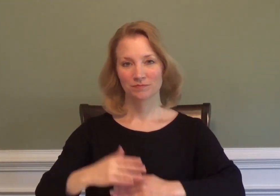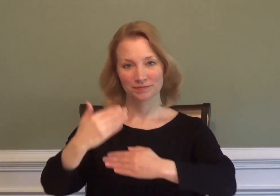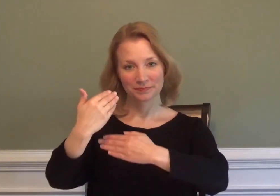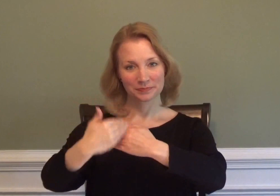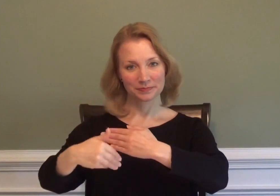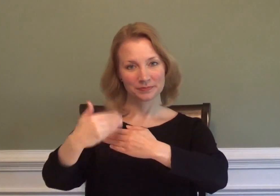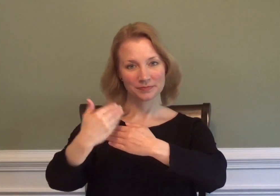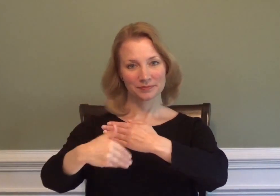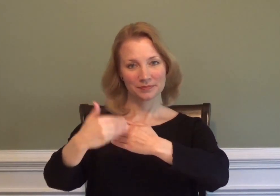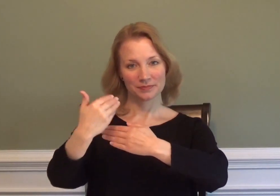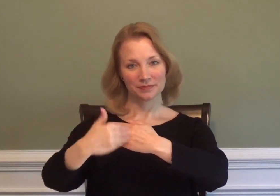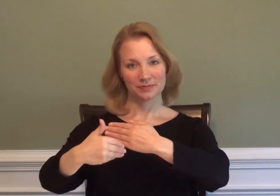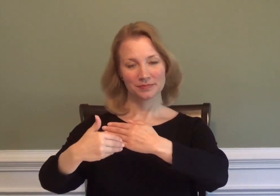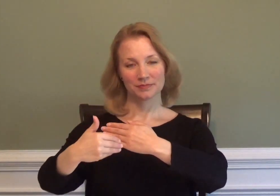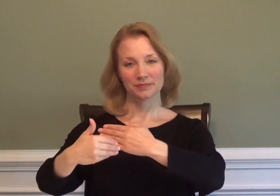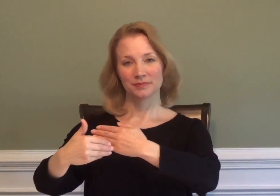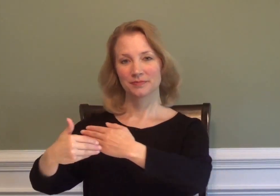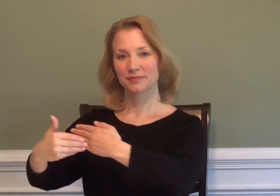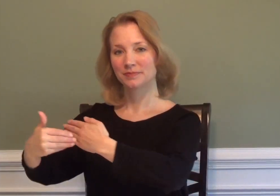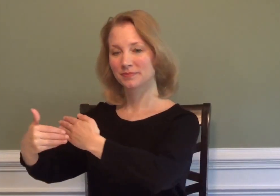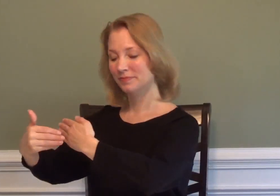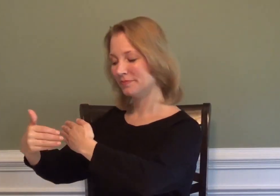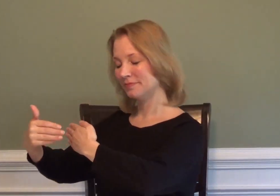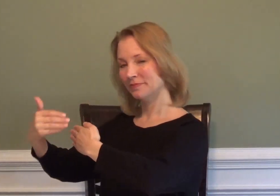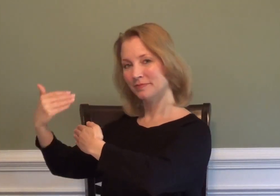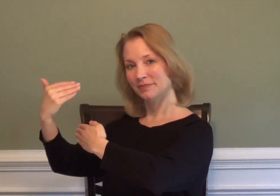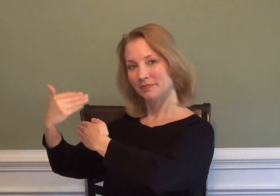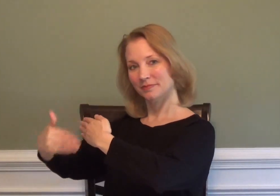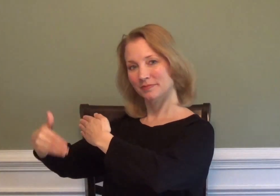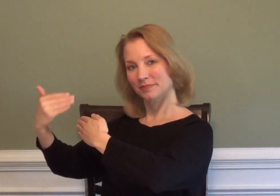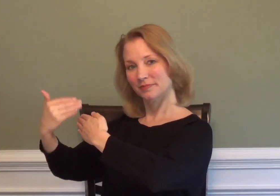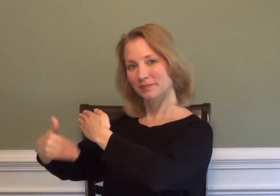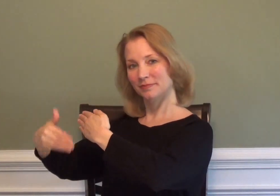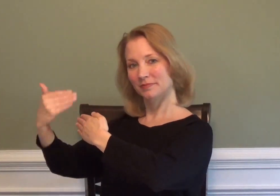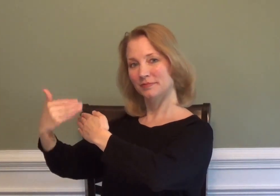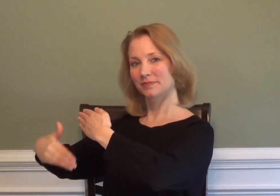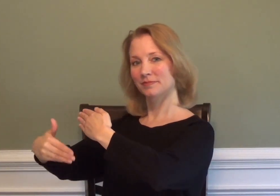BREAD